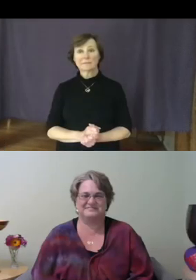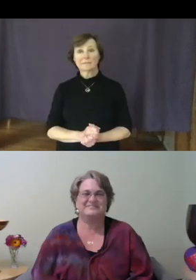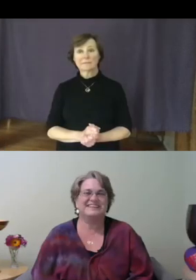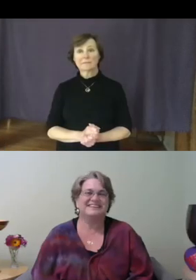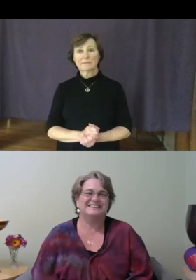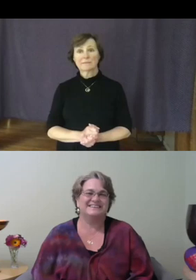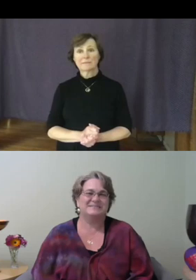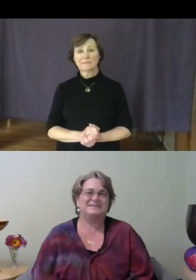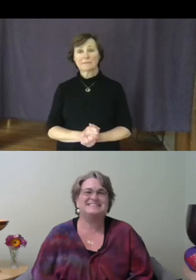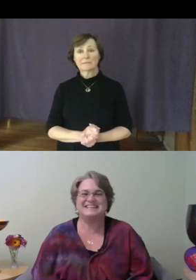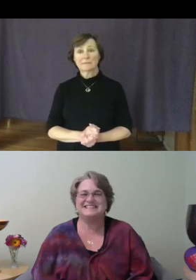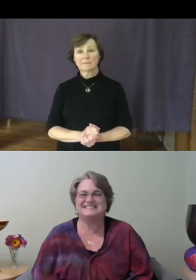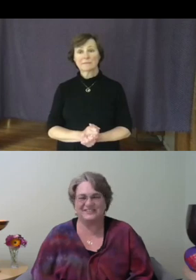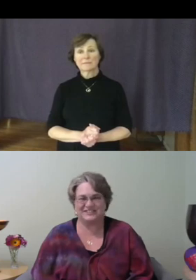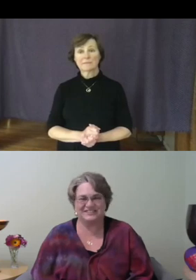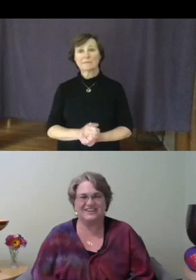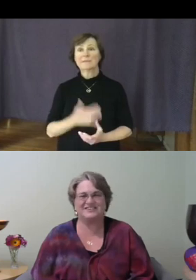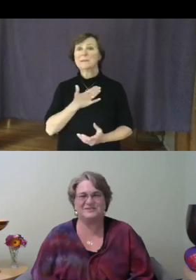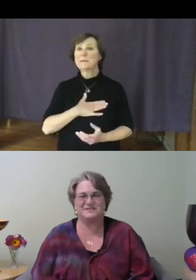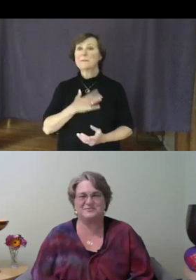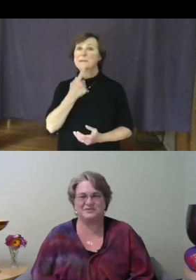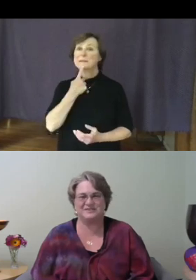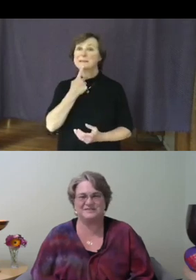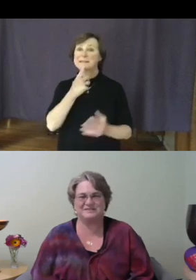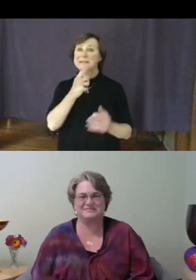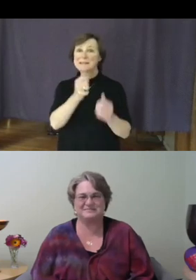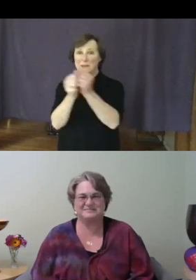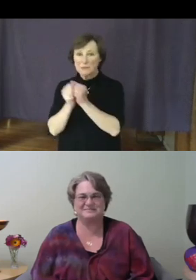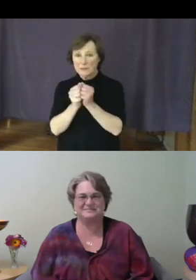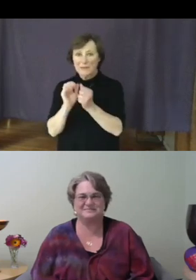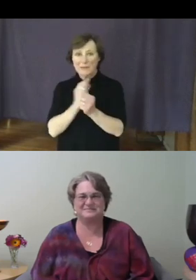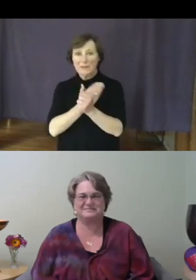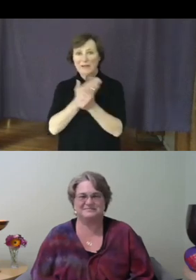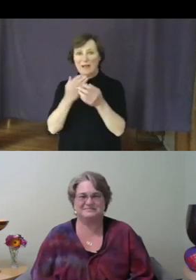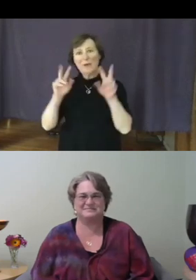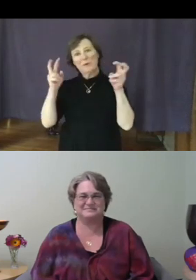Please say together our closing words: